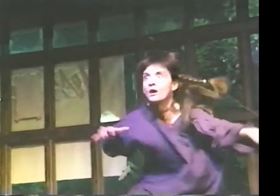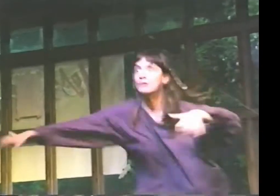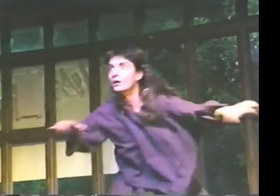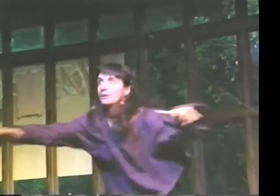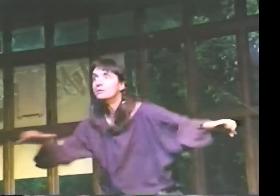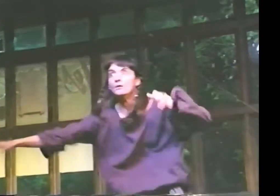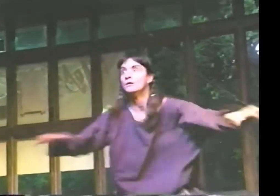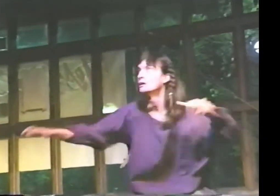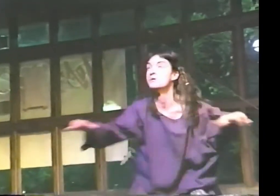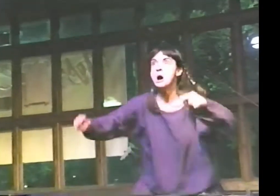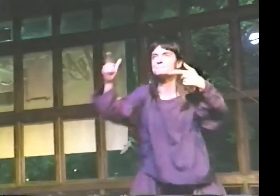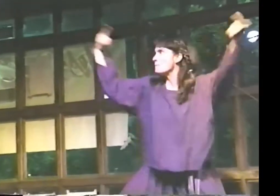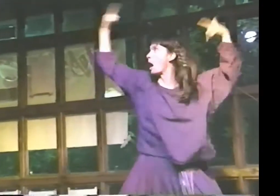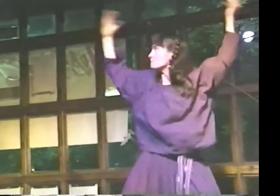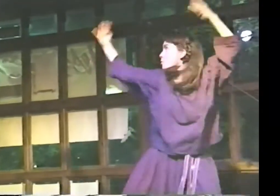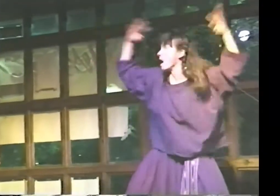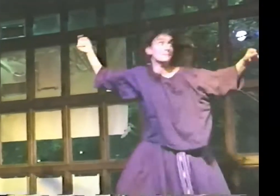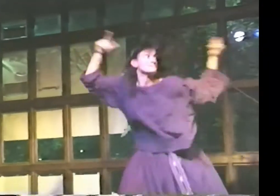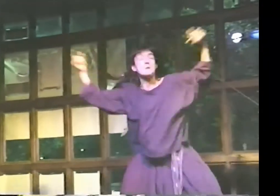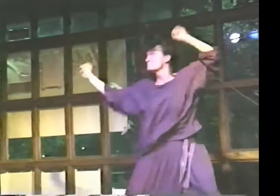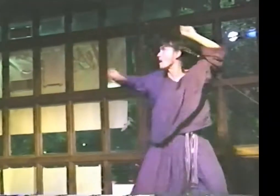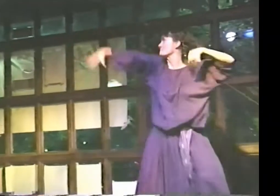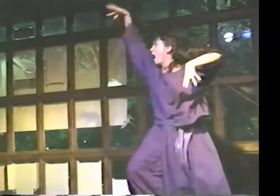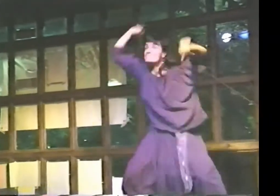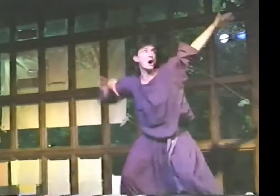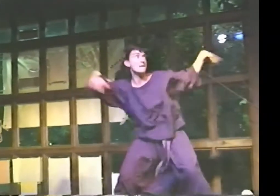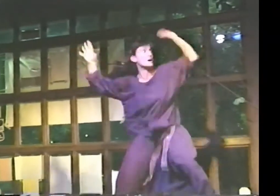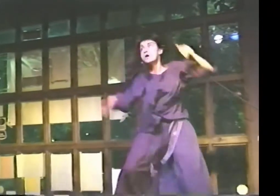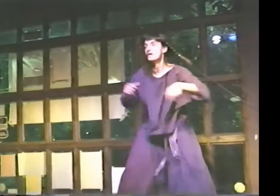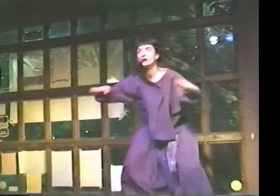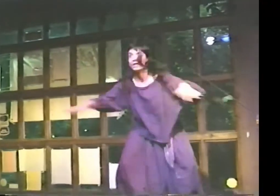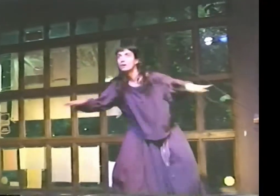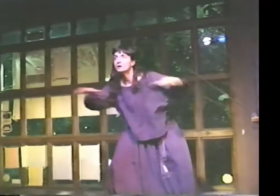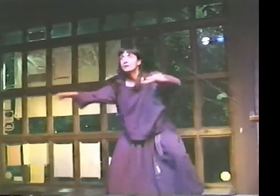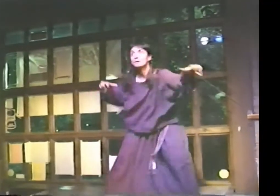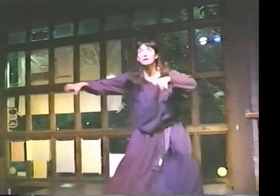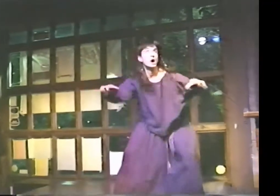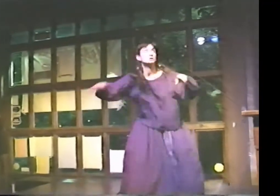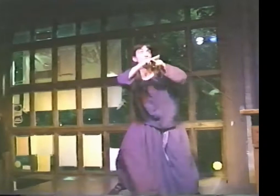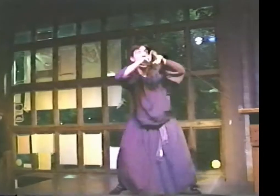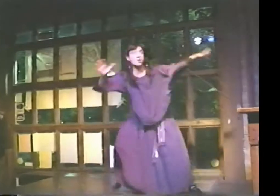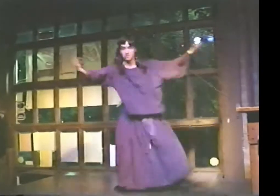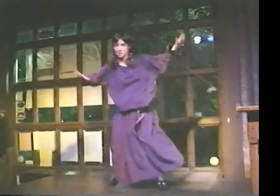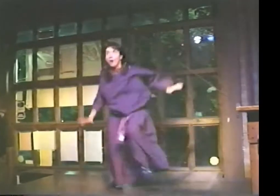A PEASANT SCRAMBLES FOR SAFETY IN HER WAR-TORN LAND. SHE MAKES HER WAY TO A TRAIN--